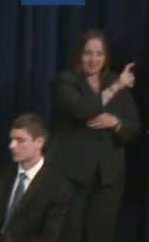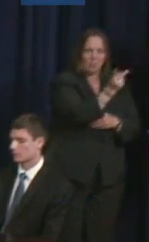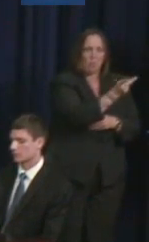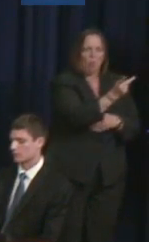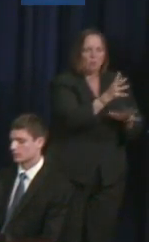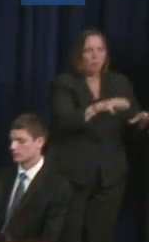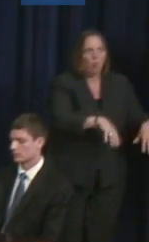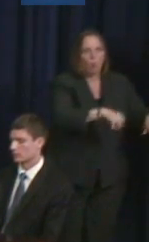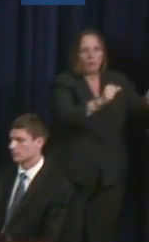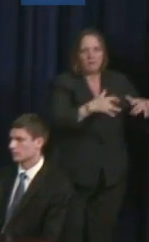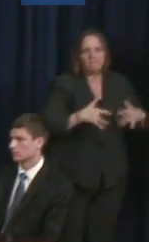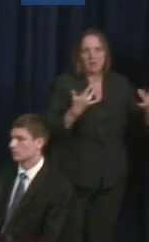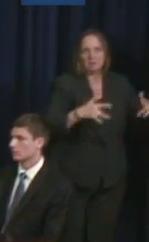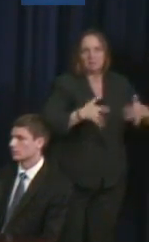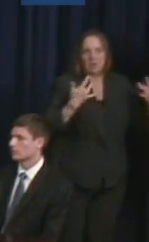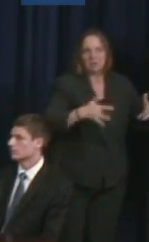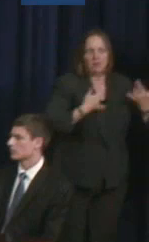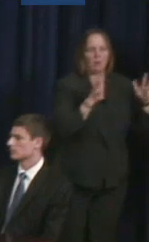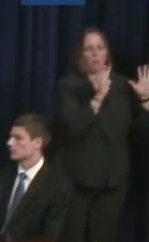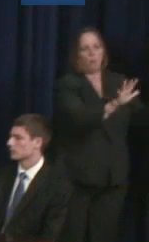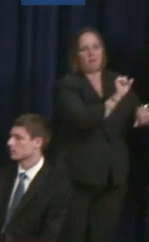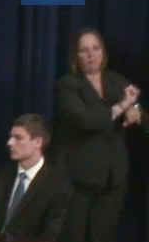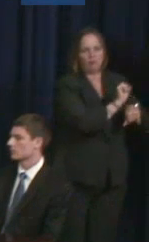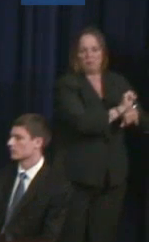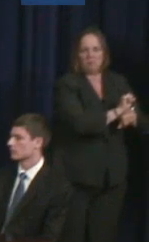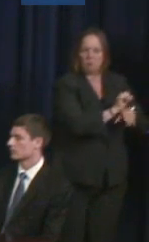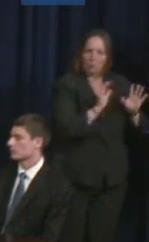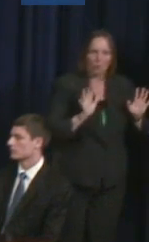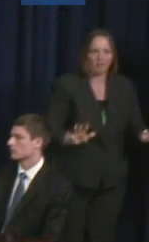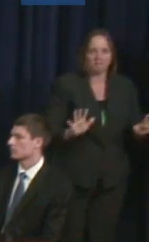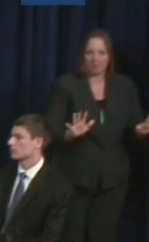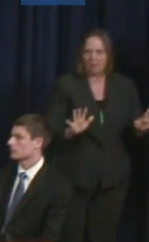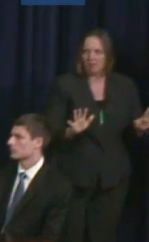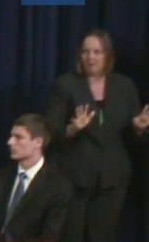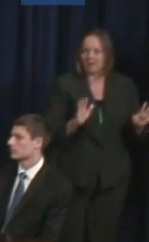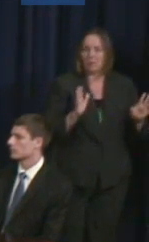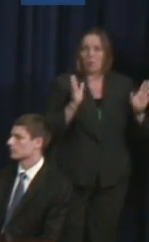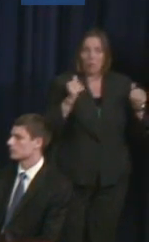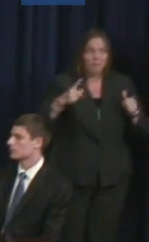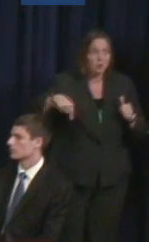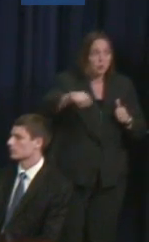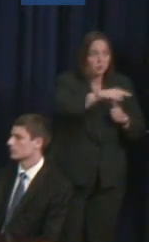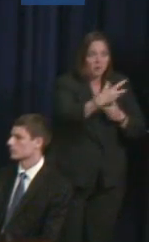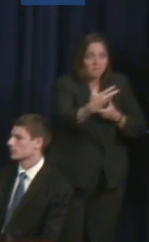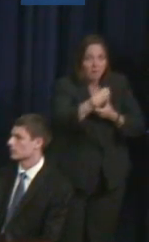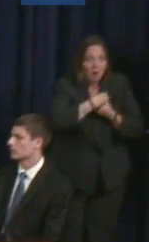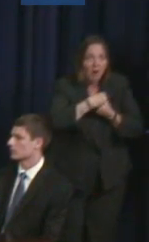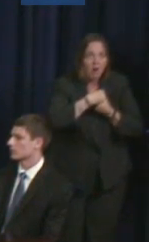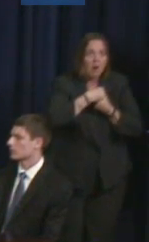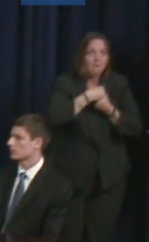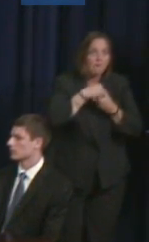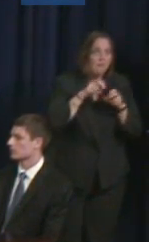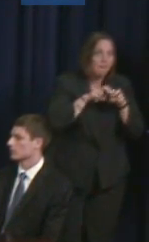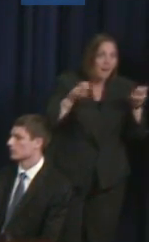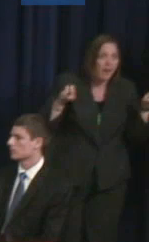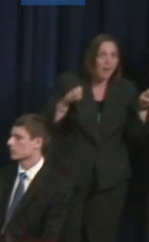And for those of you who had opportunities to participate in any of the panels that they had over the last three